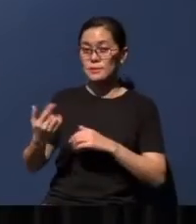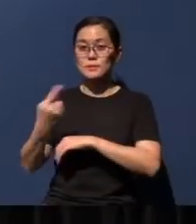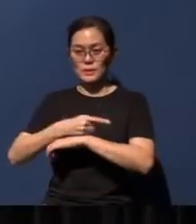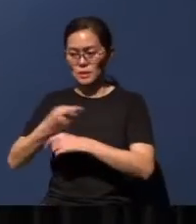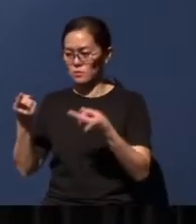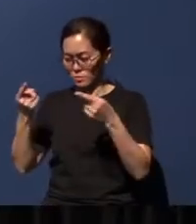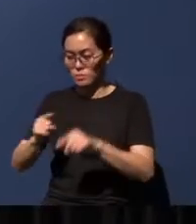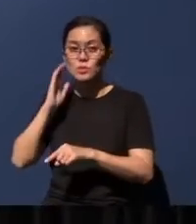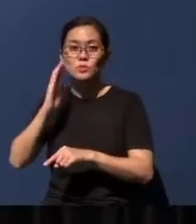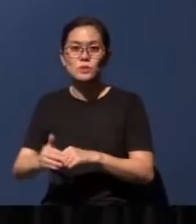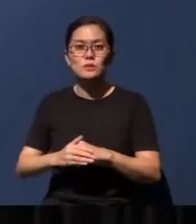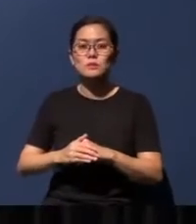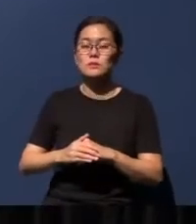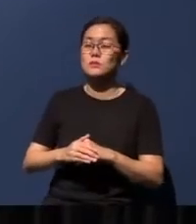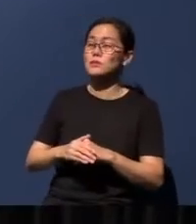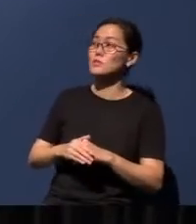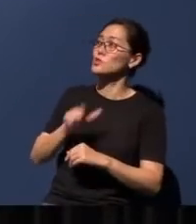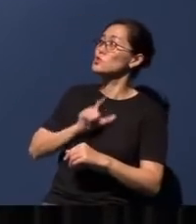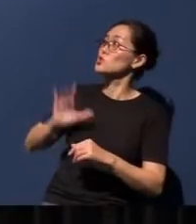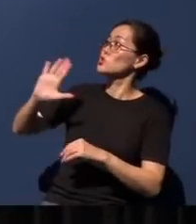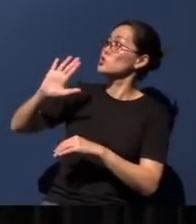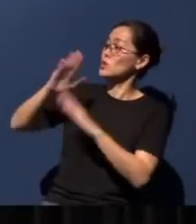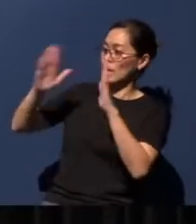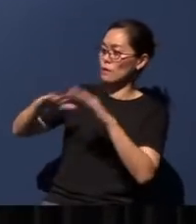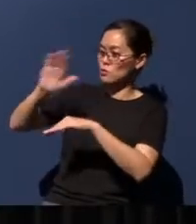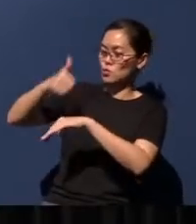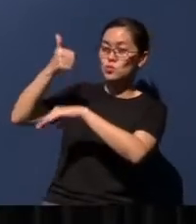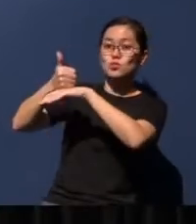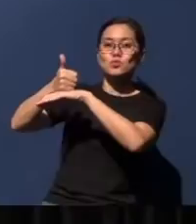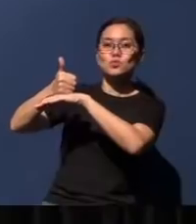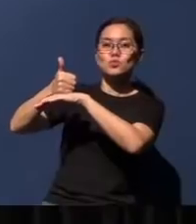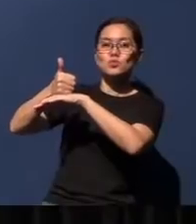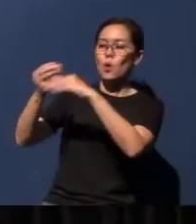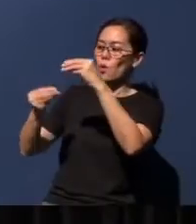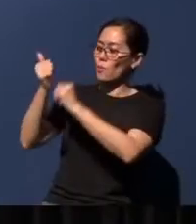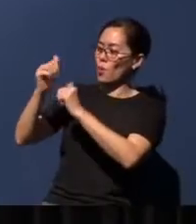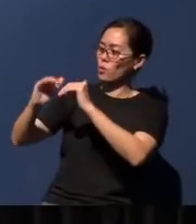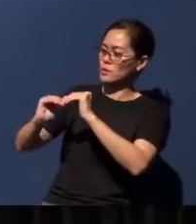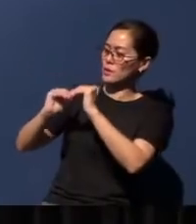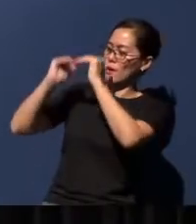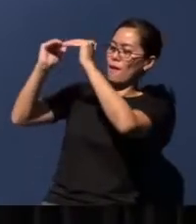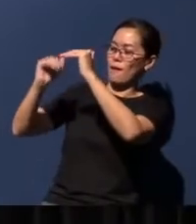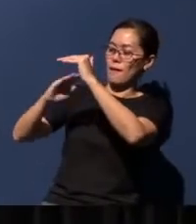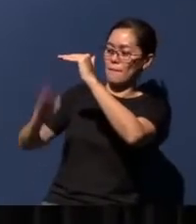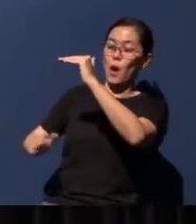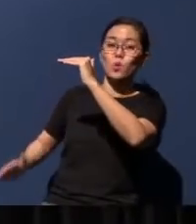of the house of the LORD shall be established as the highest of the mountains... The 'house of